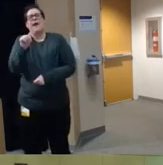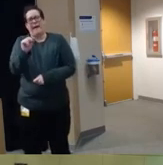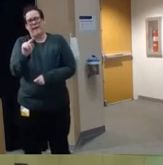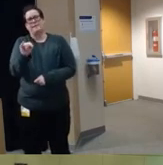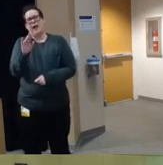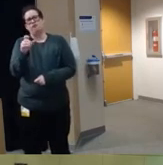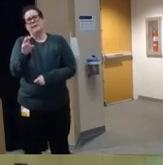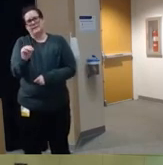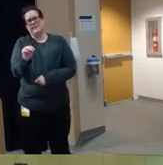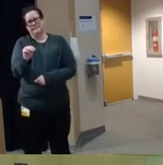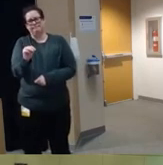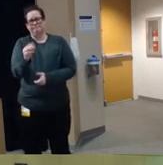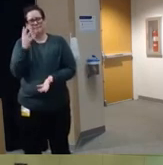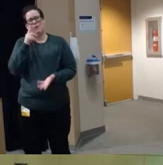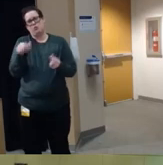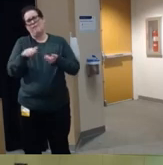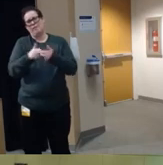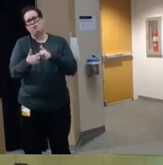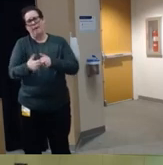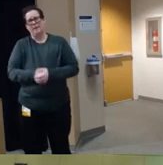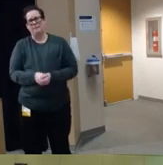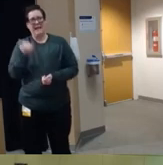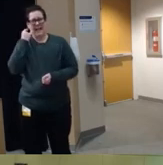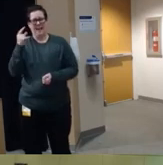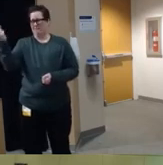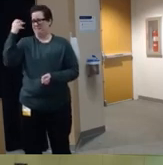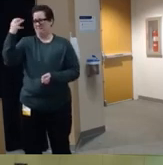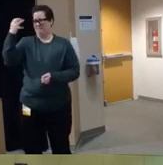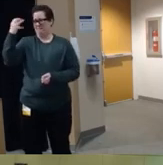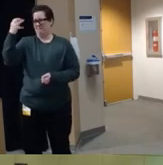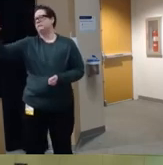that we really um have to speak out when we hear these these types of harmful messages being